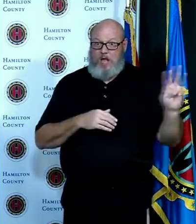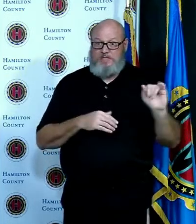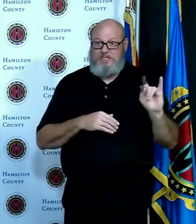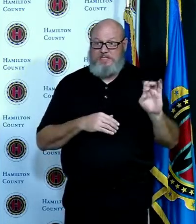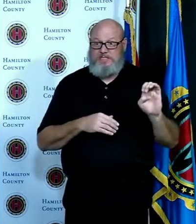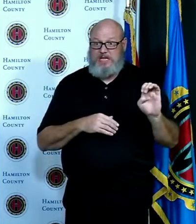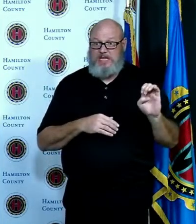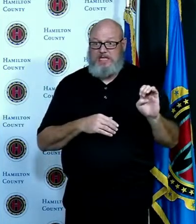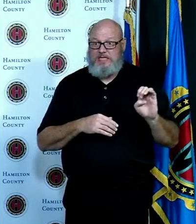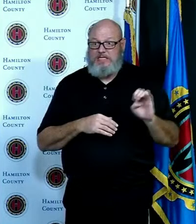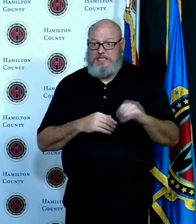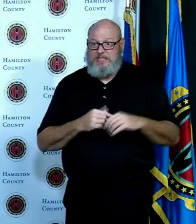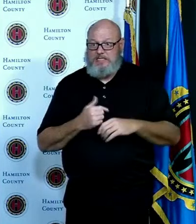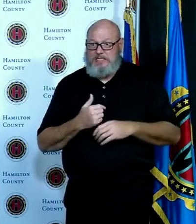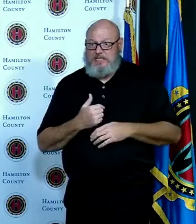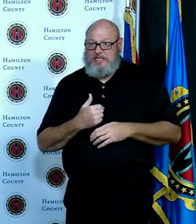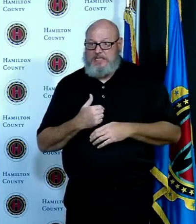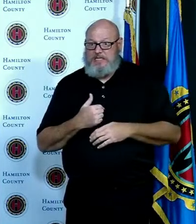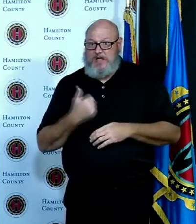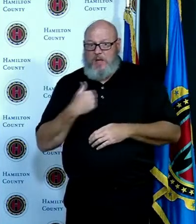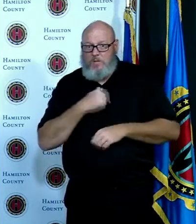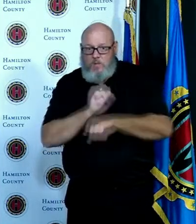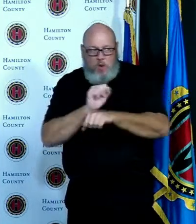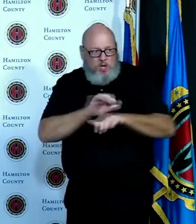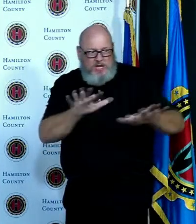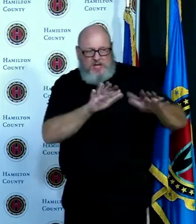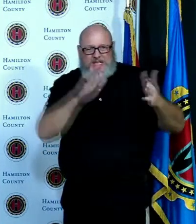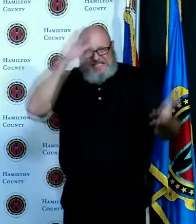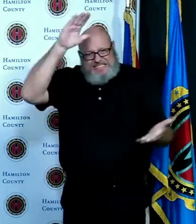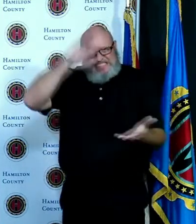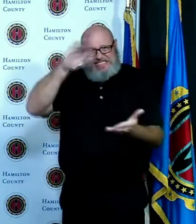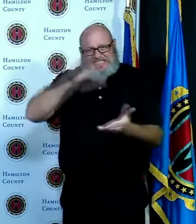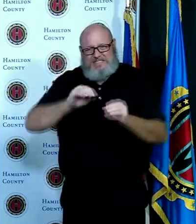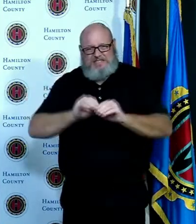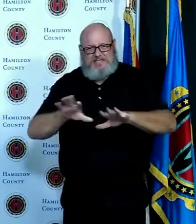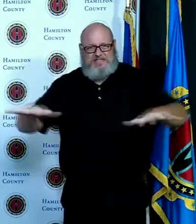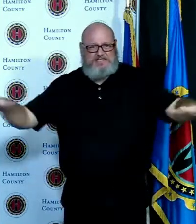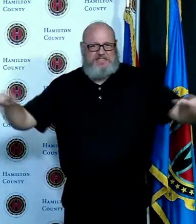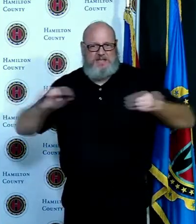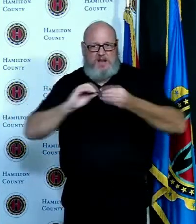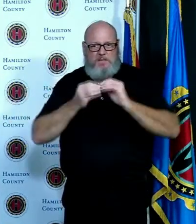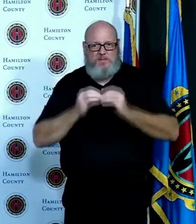in the county but please remember it's the time to act is now we have to do this to get through